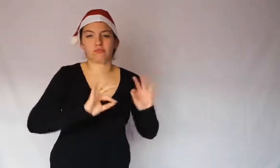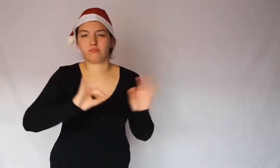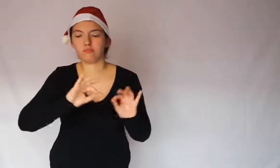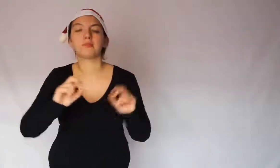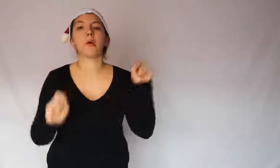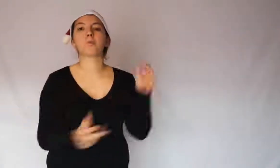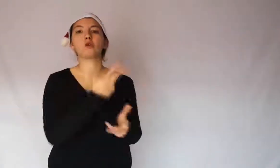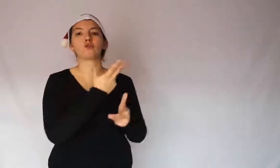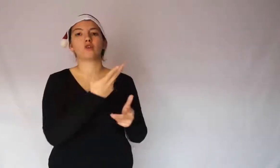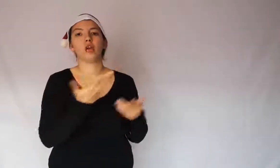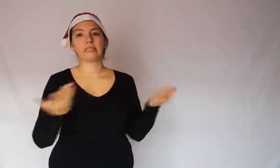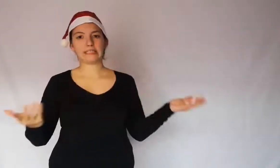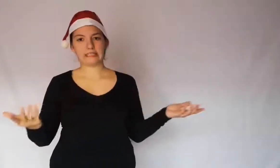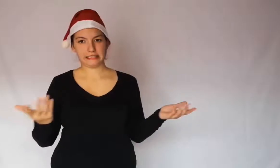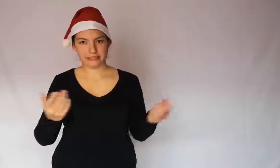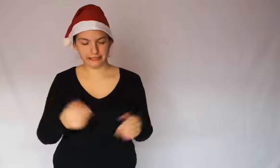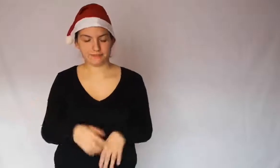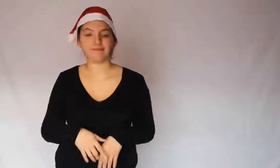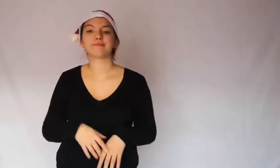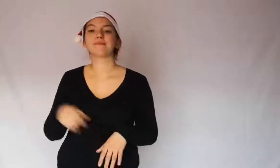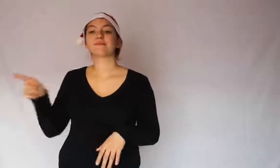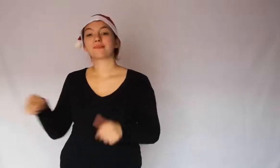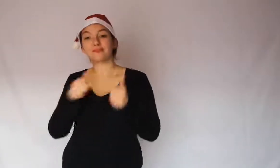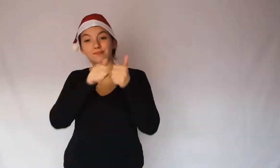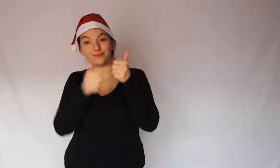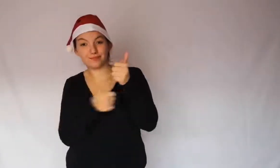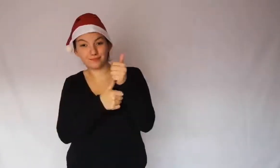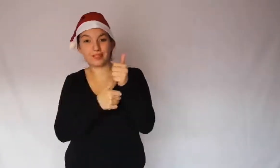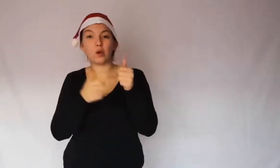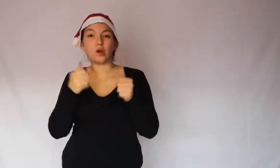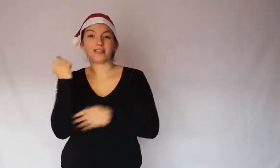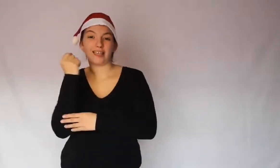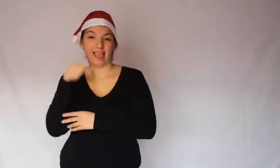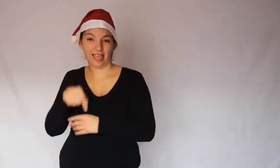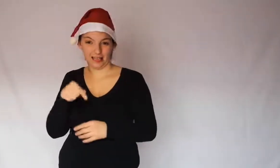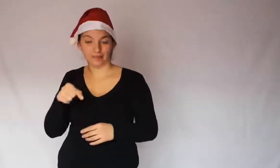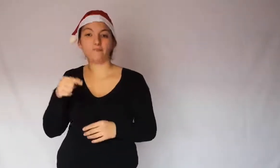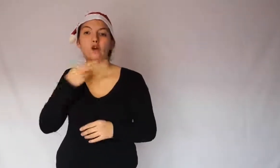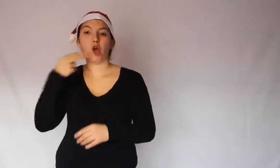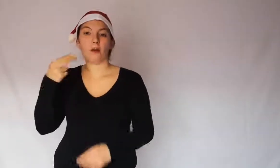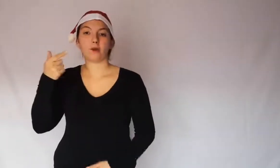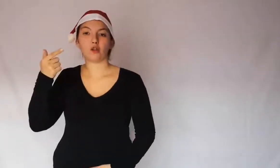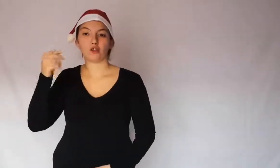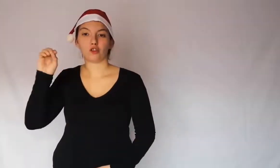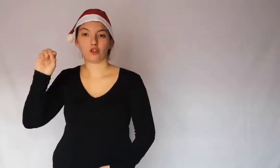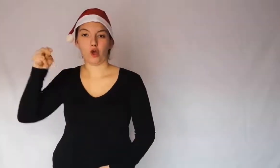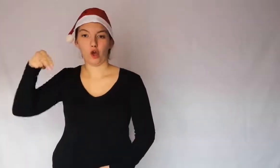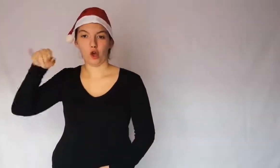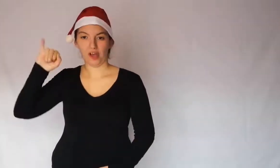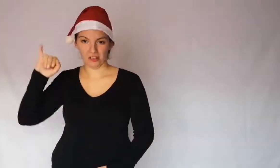but he burned it and a servant named Toni